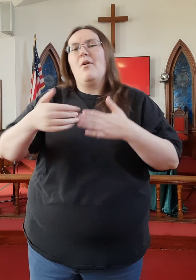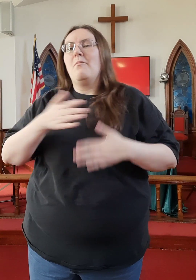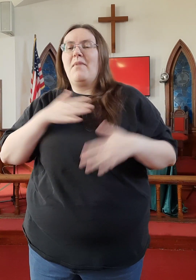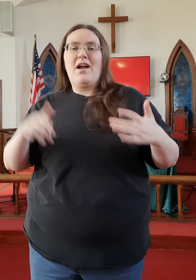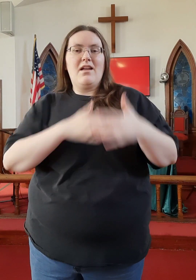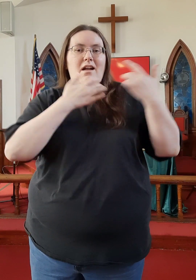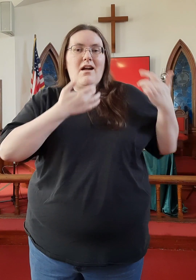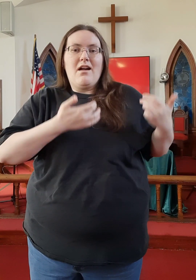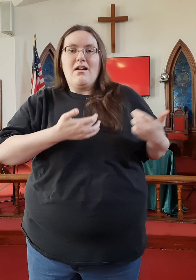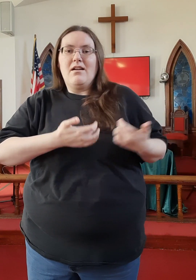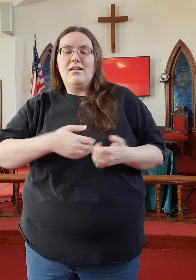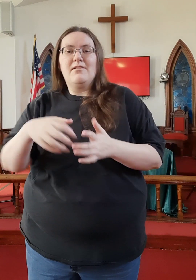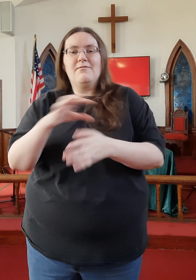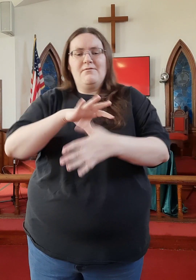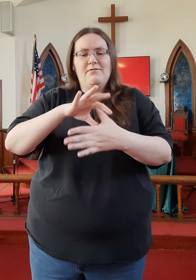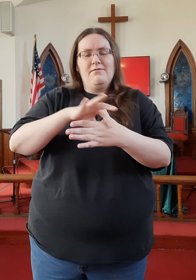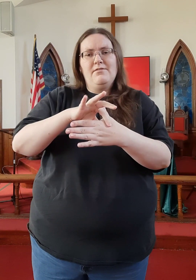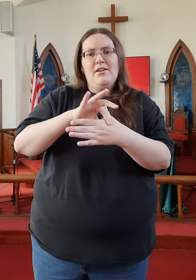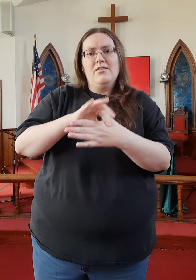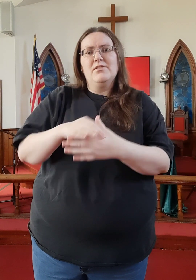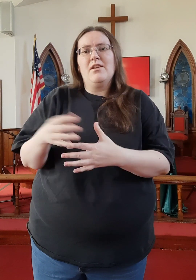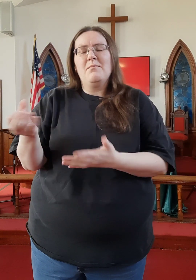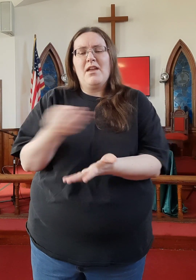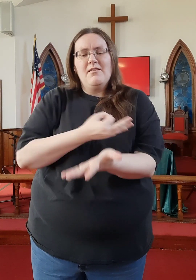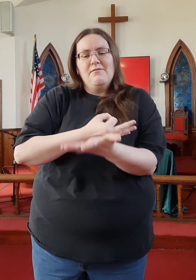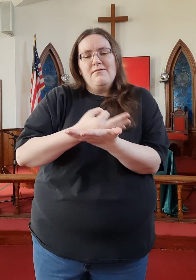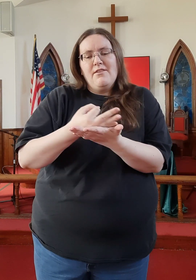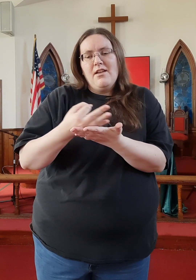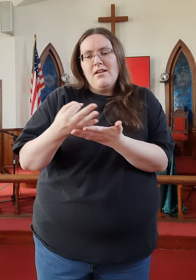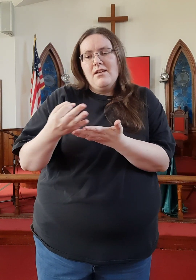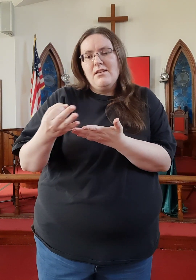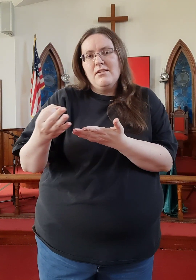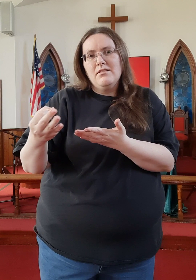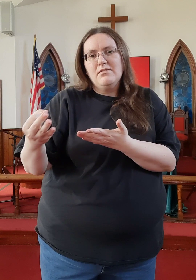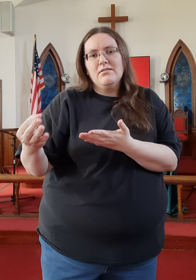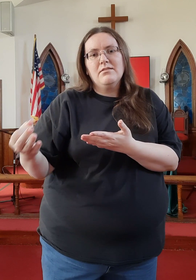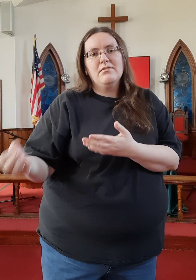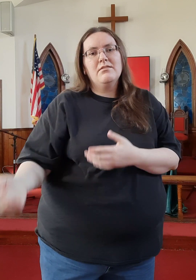Though my heart and flesh may fail